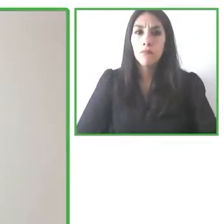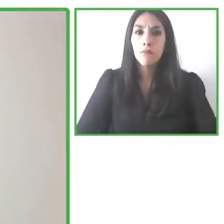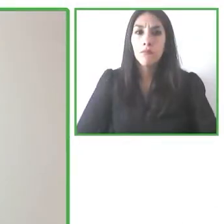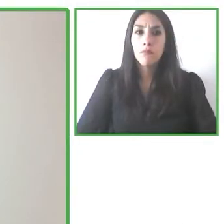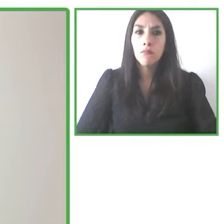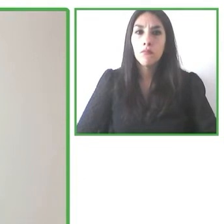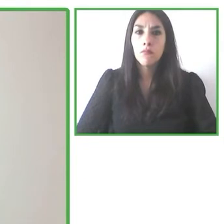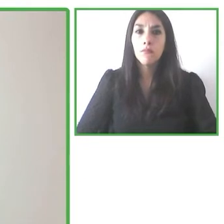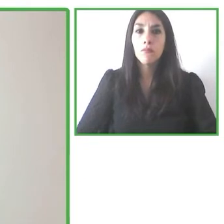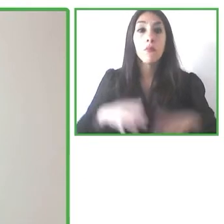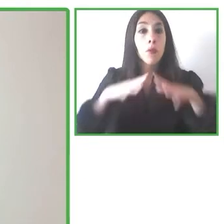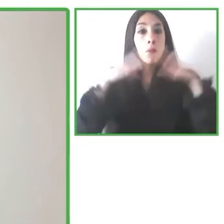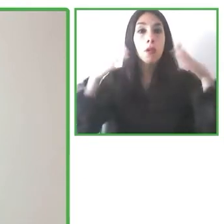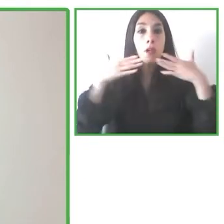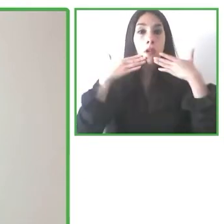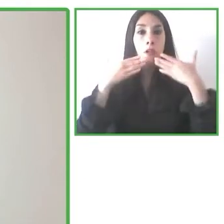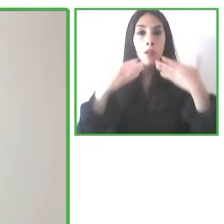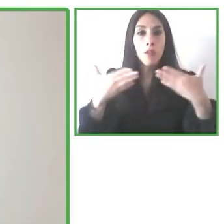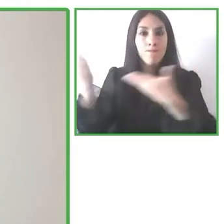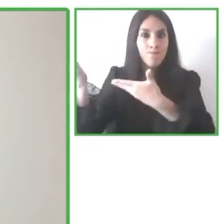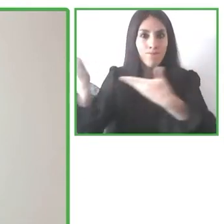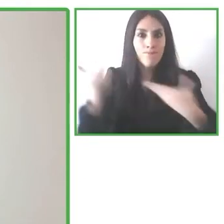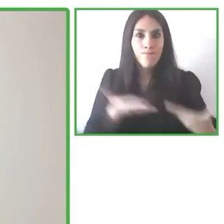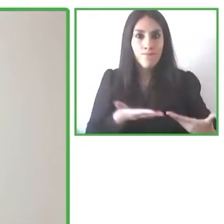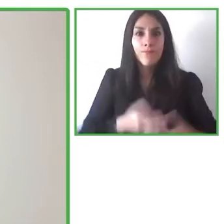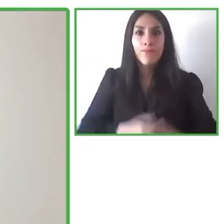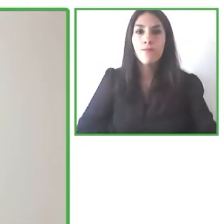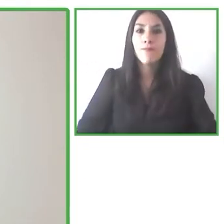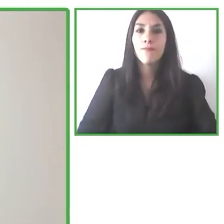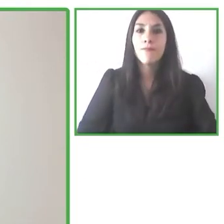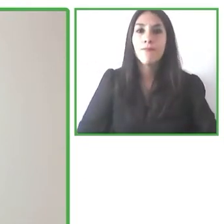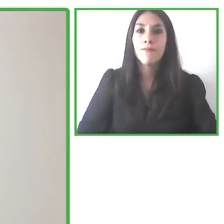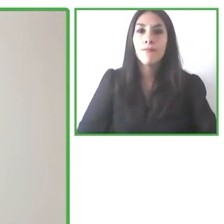Thank you very much Pablo congratulations on the project, it's